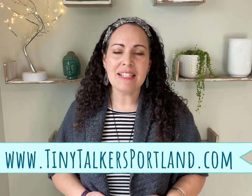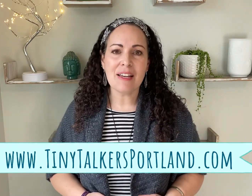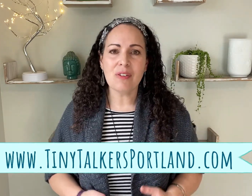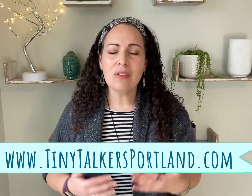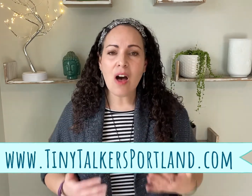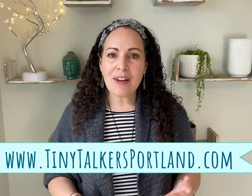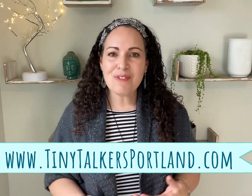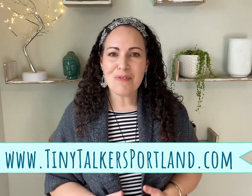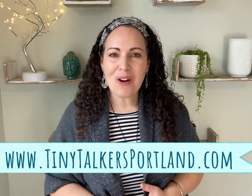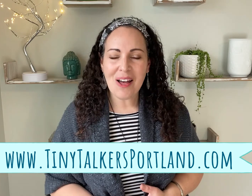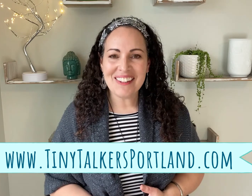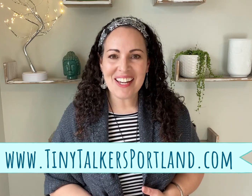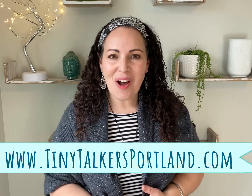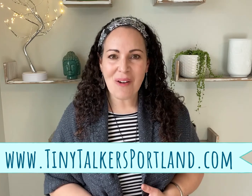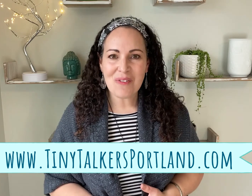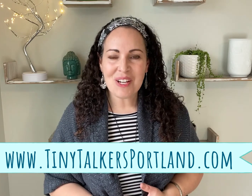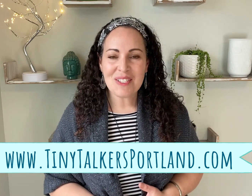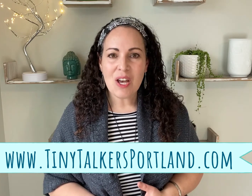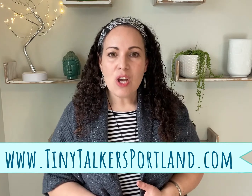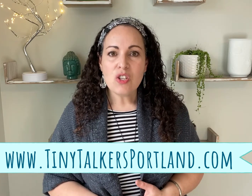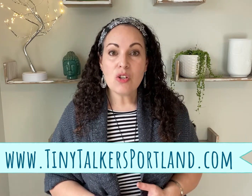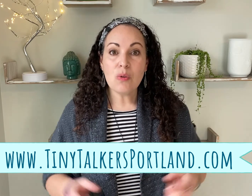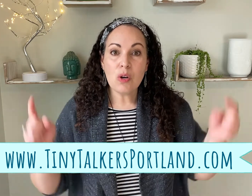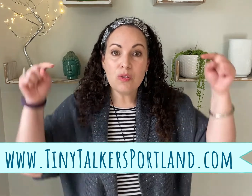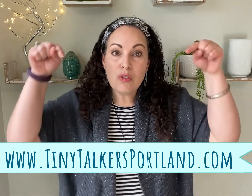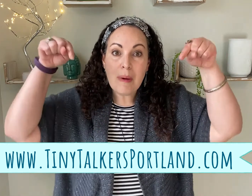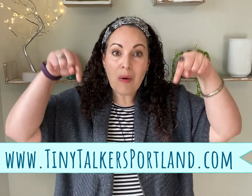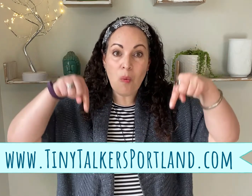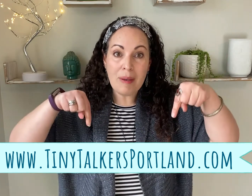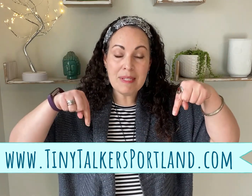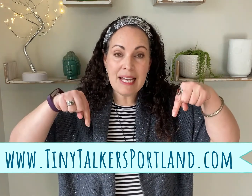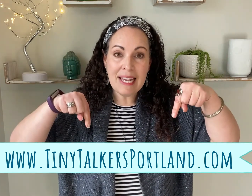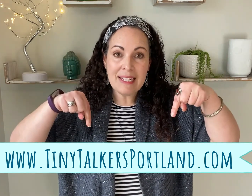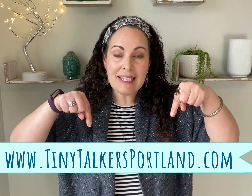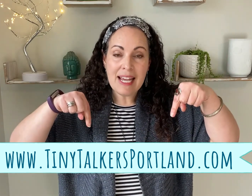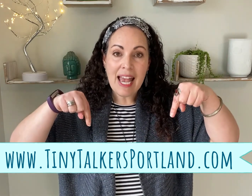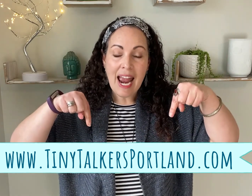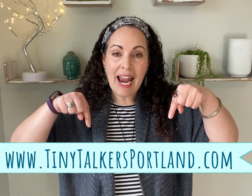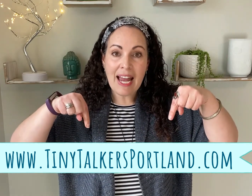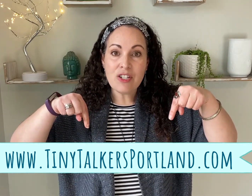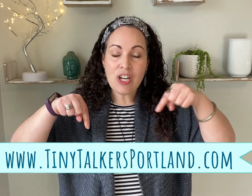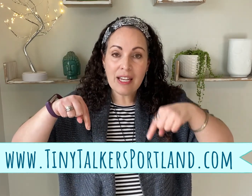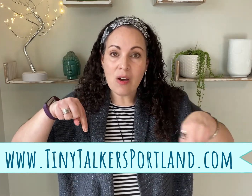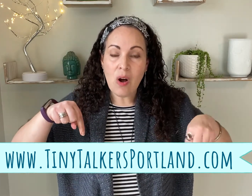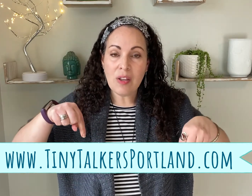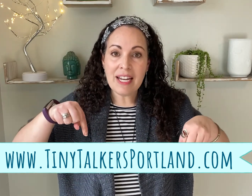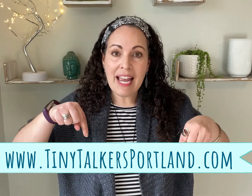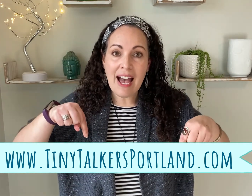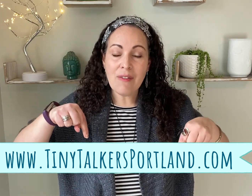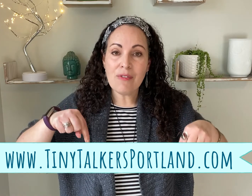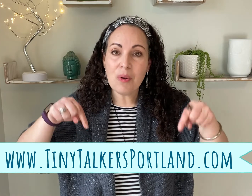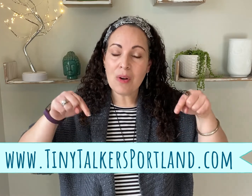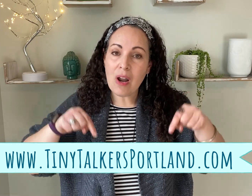I have a lot of different online offerings so go to my website and check out all that I have.